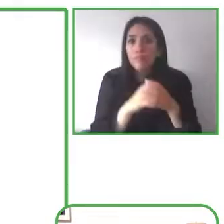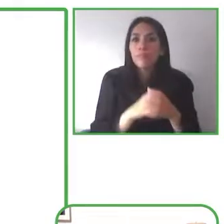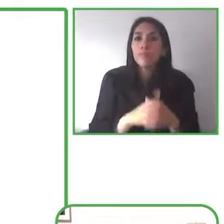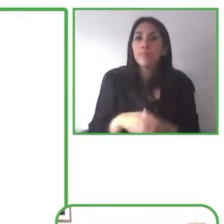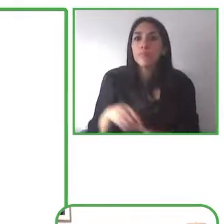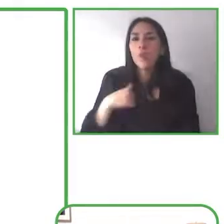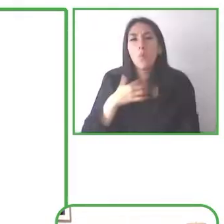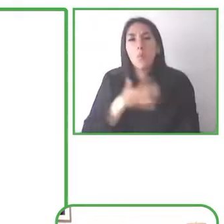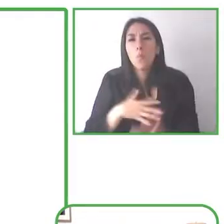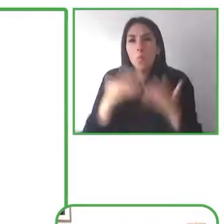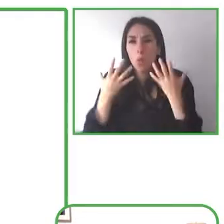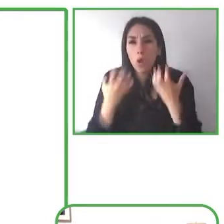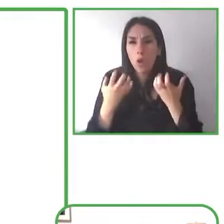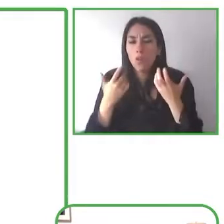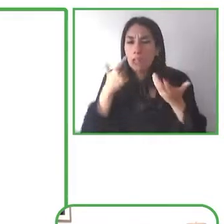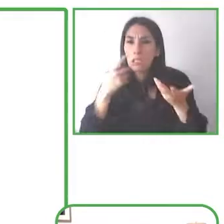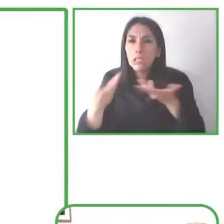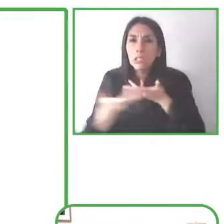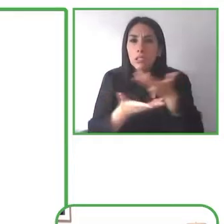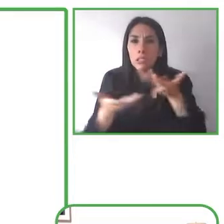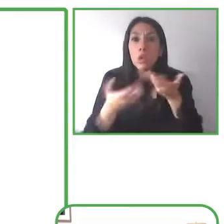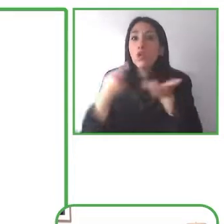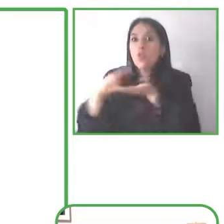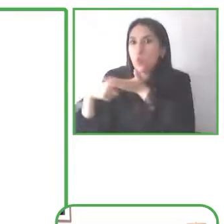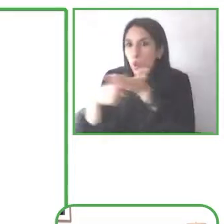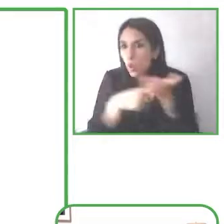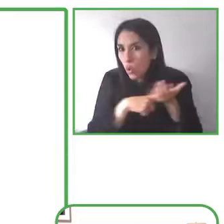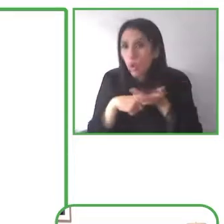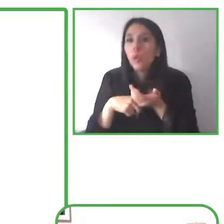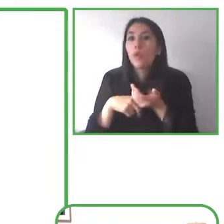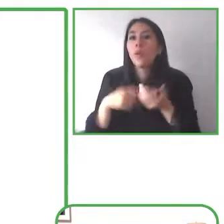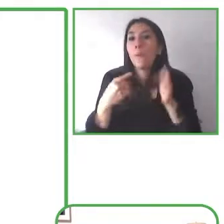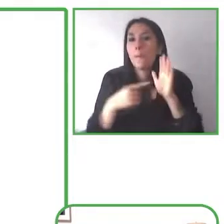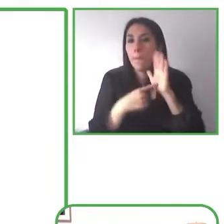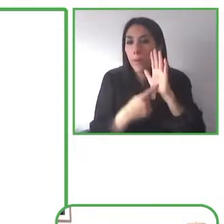some of the things that our teams have been working on over the past years.